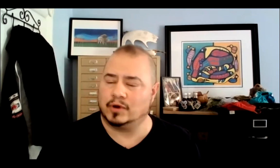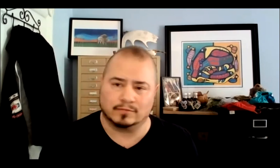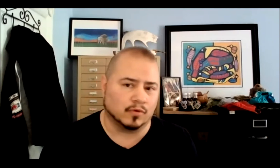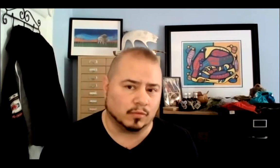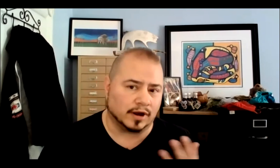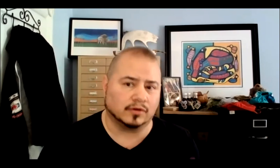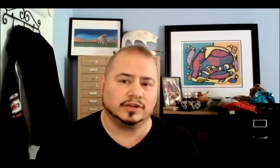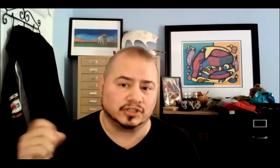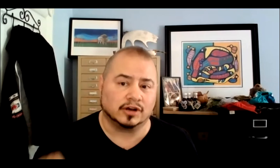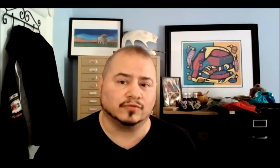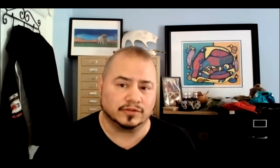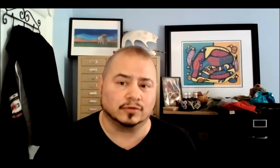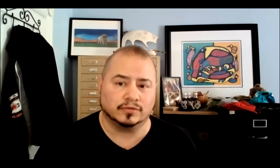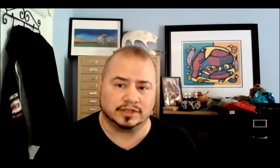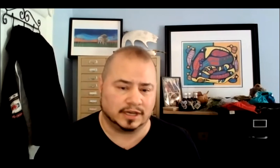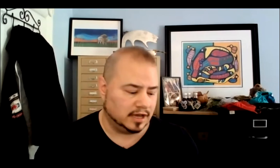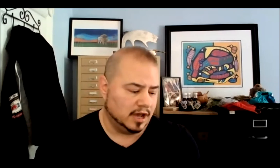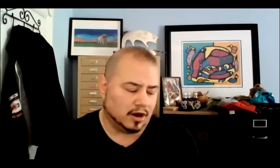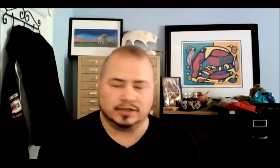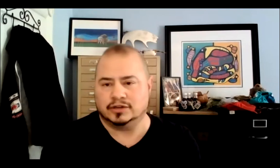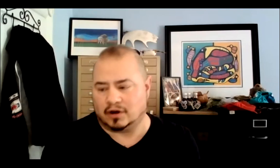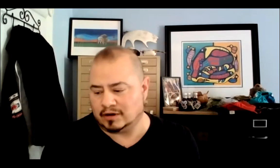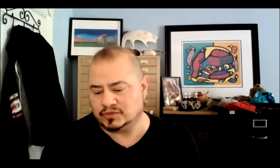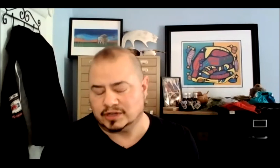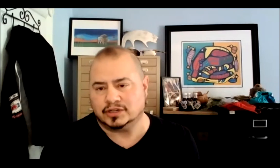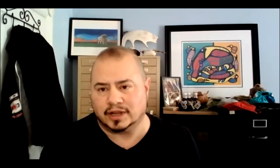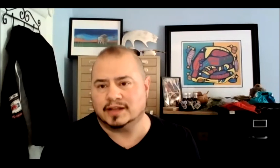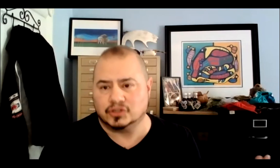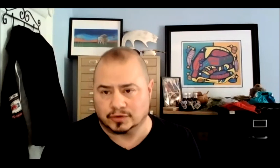water, pour water on yourself throughout the day, onto your arms, onto your hands,